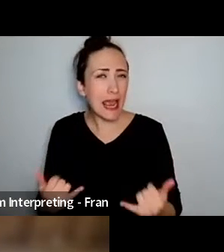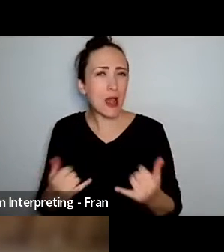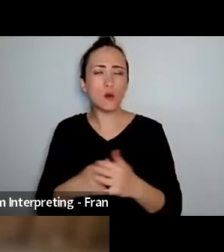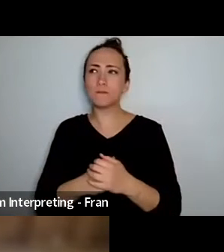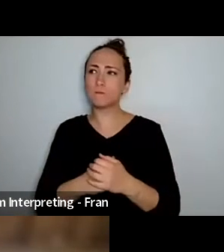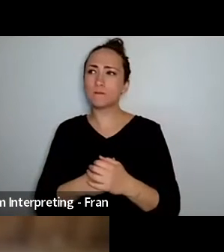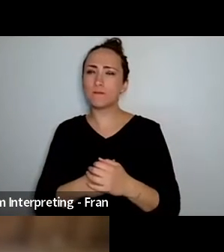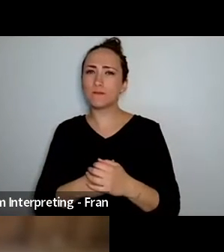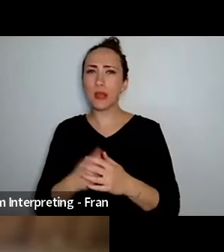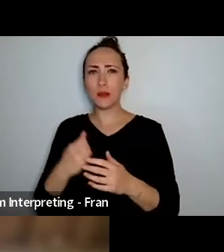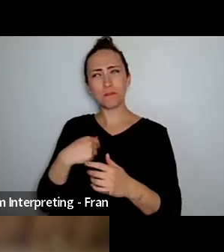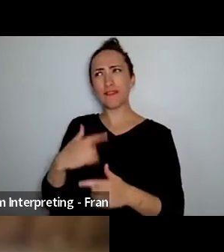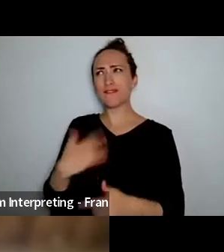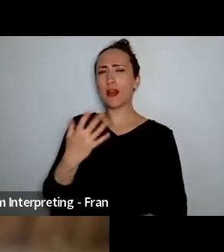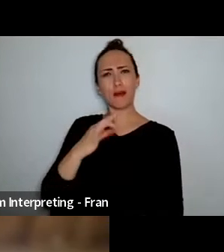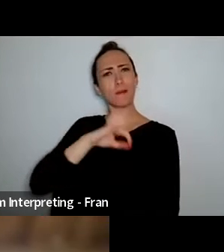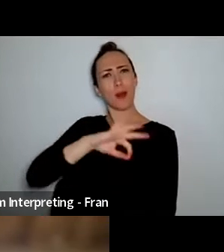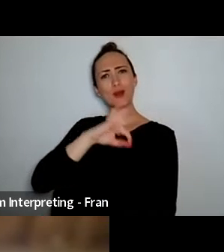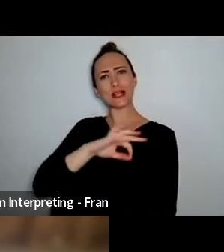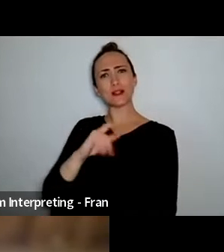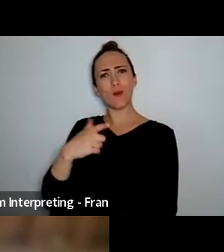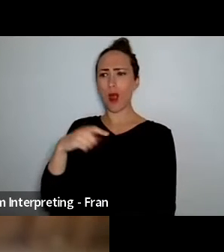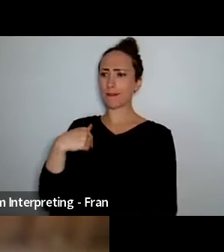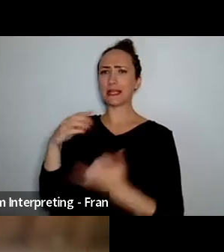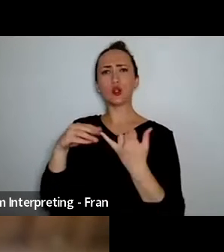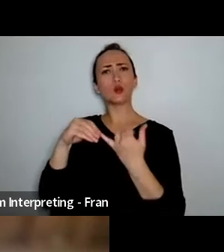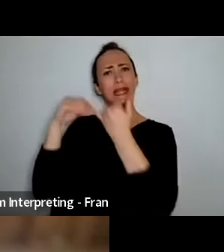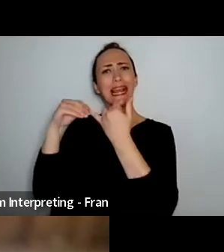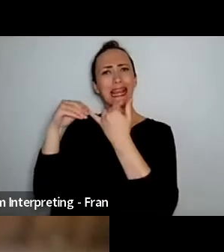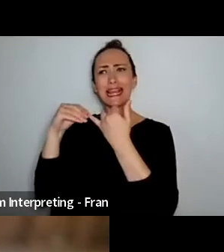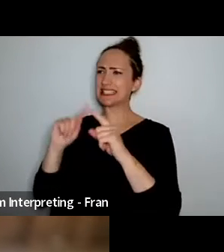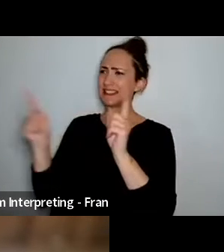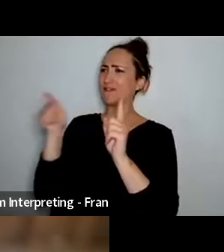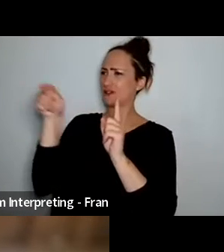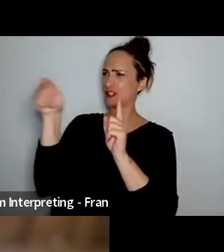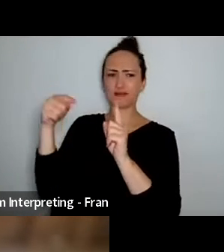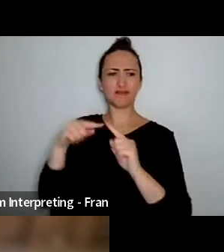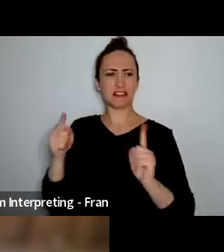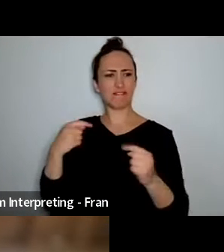way that I'm moving and it's different and it's unique and it has new interesting possibilities